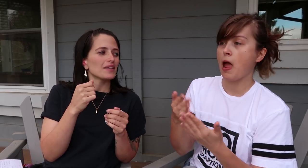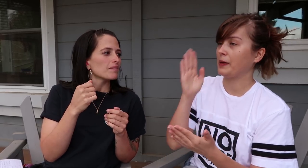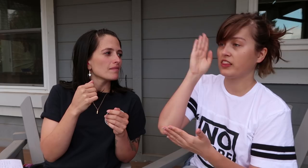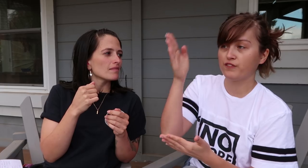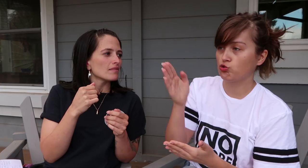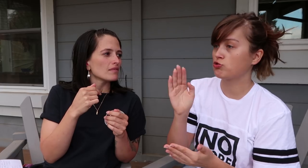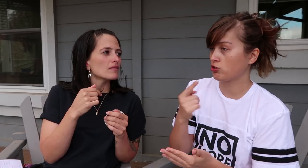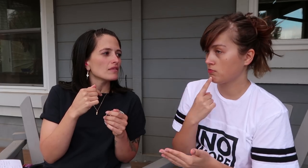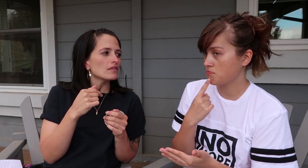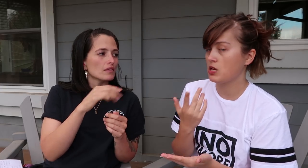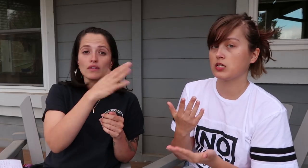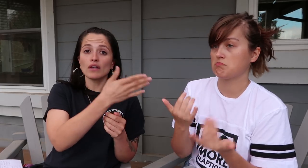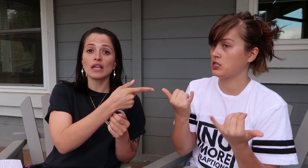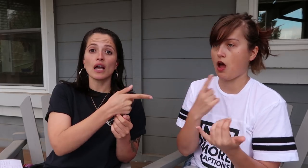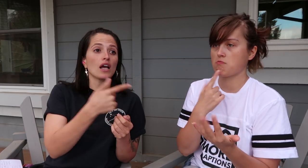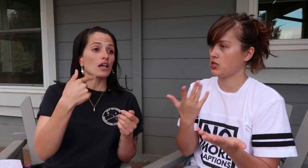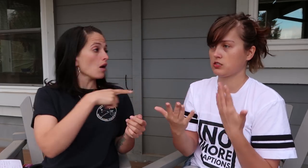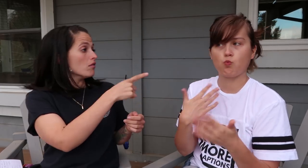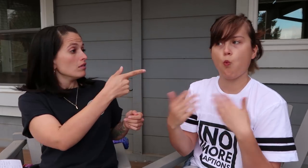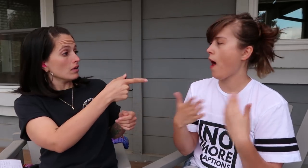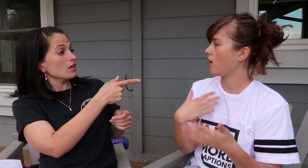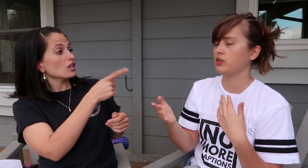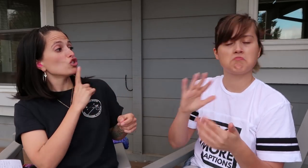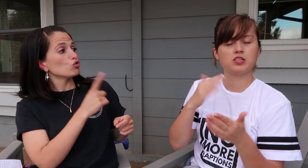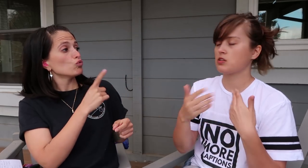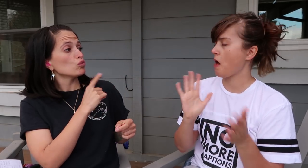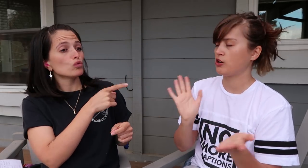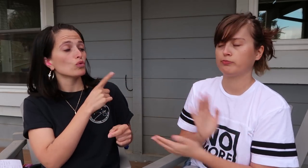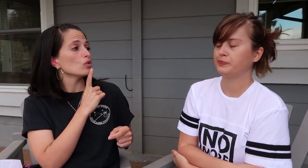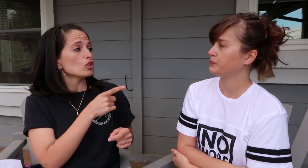Maybe it’s something you’ll miss in the future or presently, whatever. It doesn’t matter.